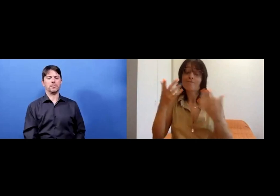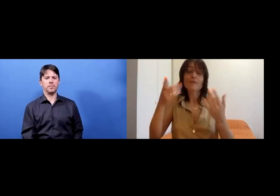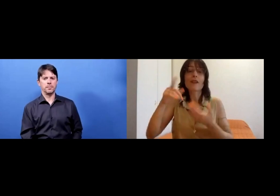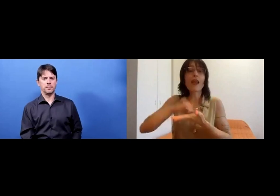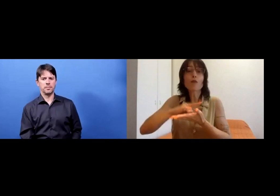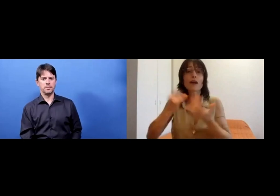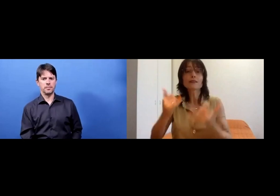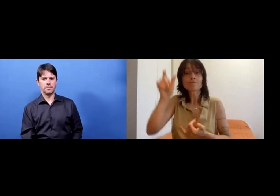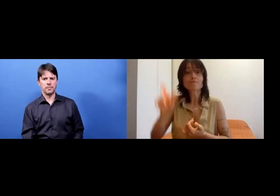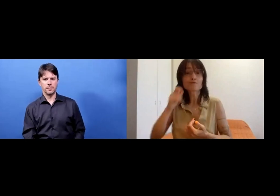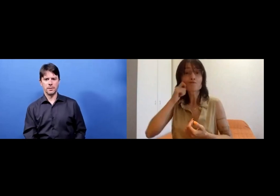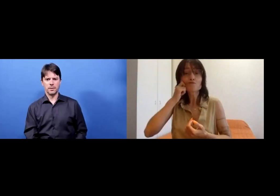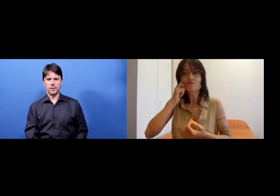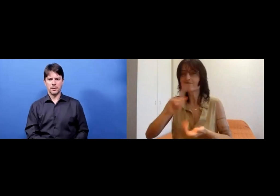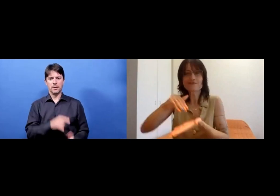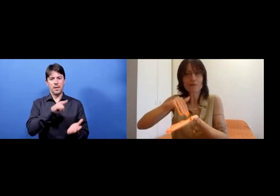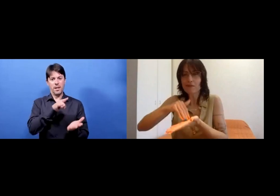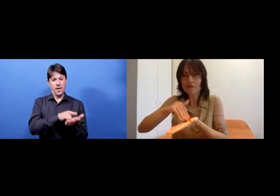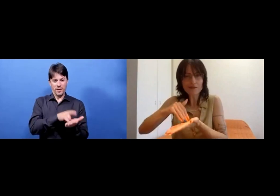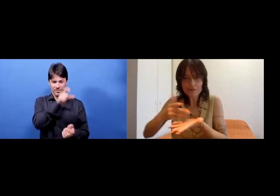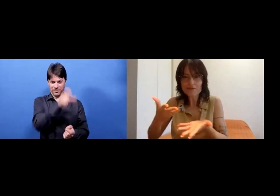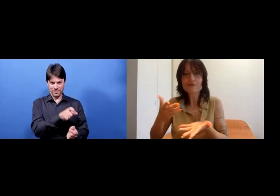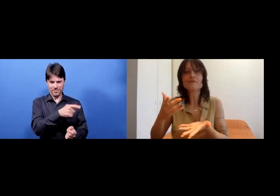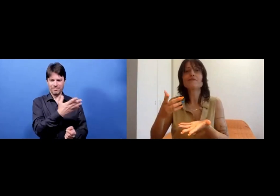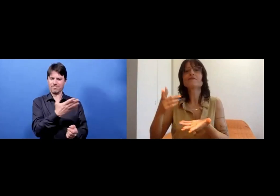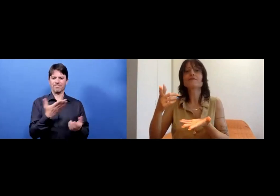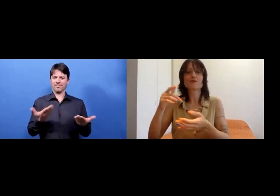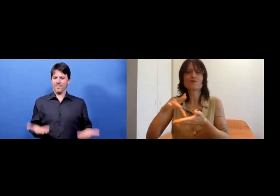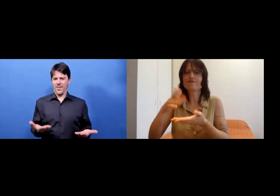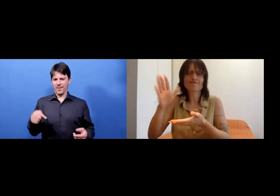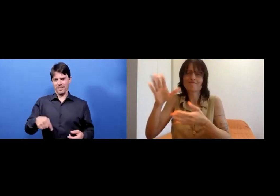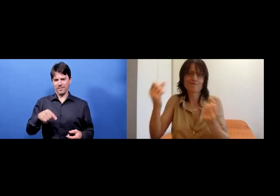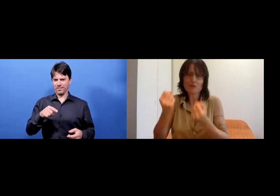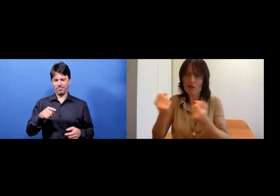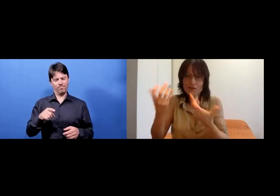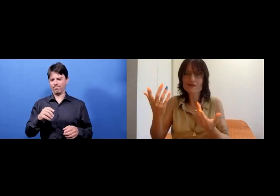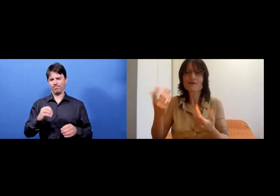[Interpreter's comment: In German. What is this in English? "Beacon."]